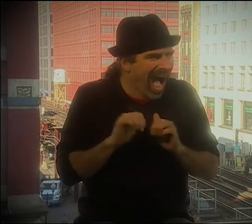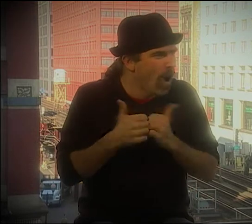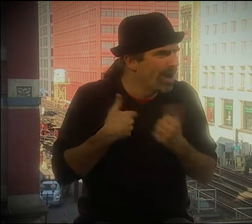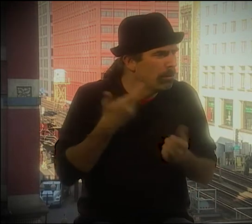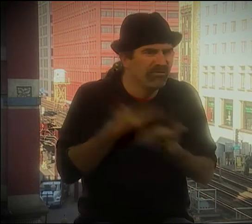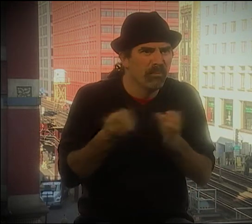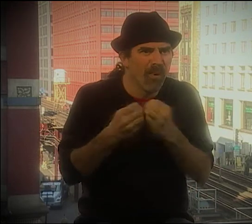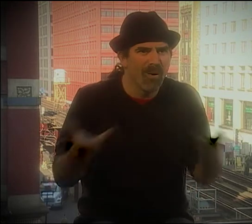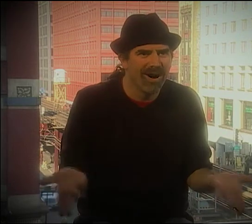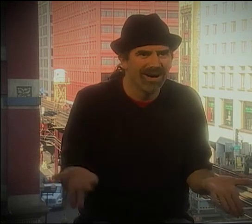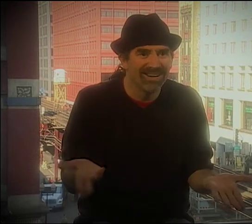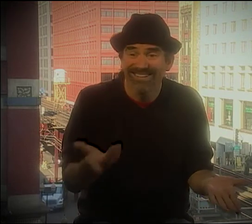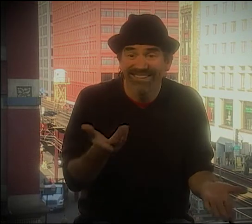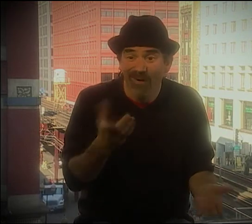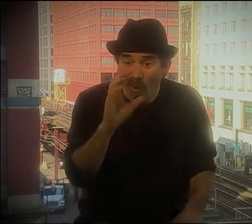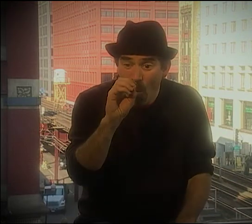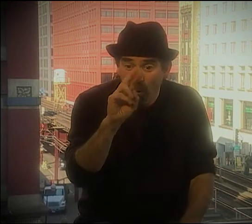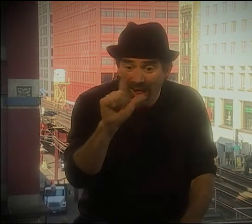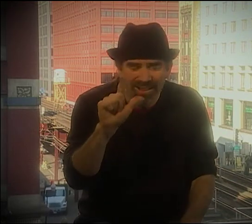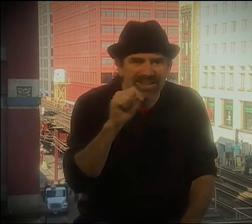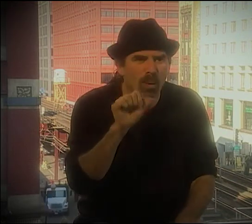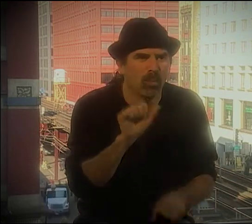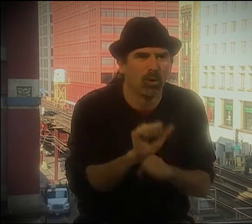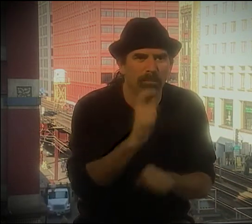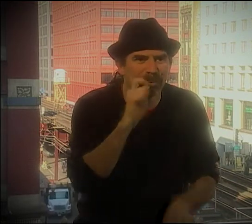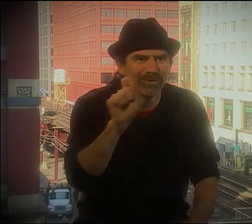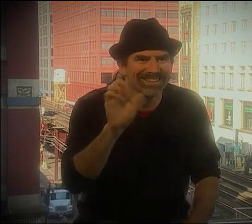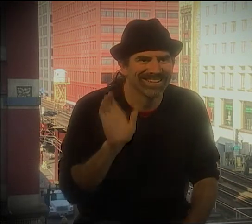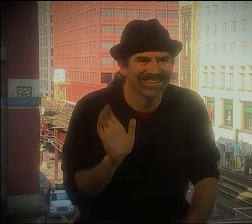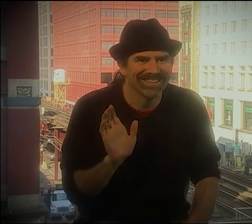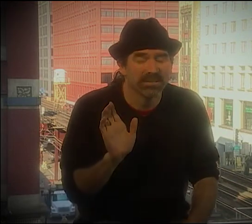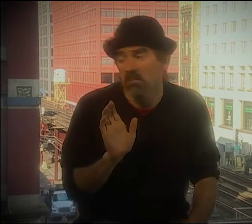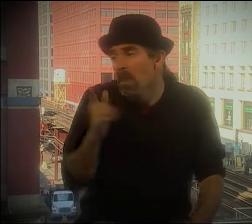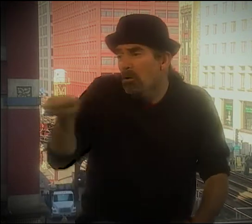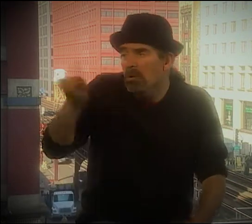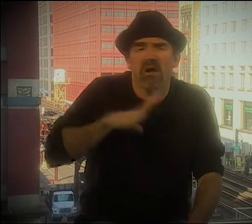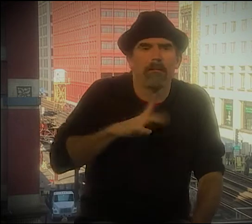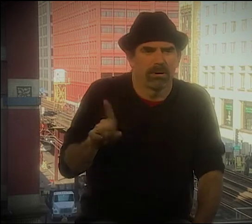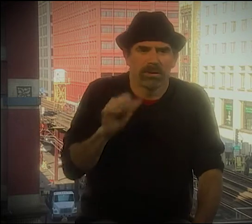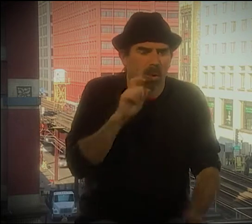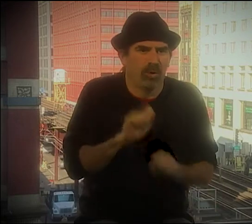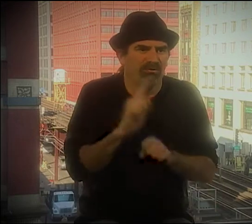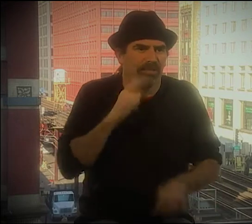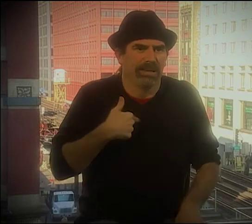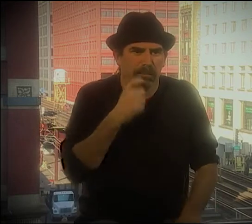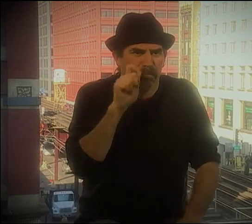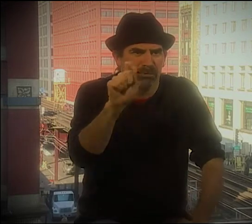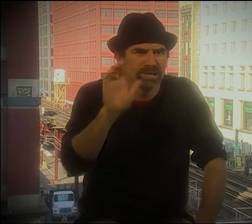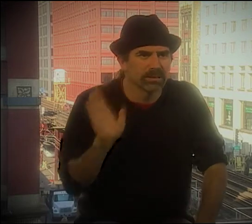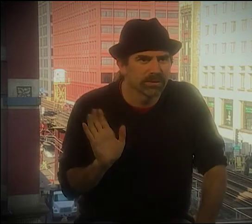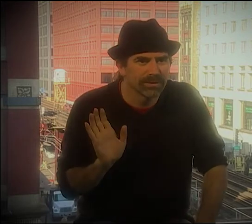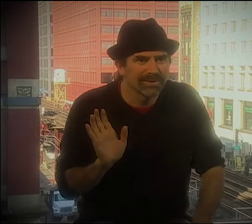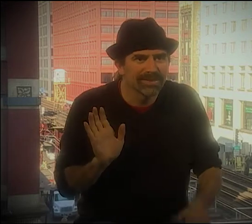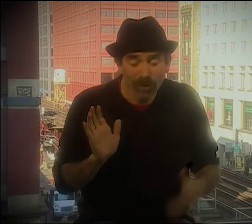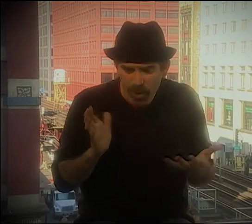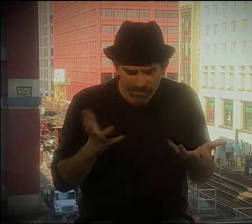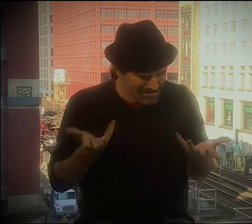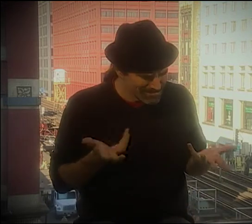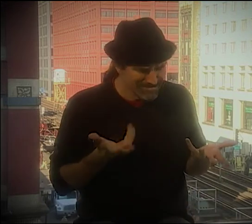"I AM THE PRODUCT OF THE ORALISM METHOD. PERIOD. "THIS IS WHAT YOU GET. HELLO! I AM YOUR ORAL SUCCESS STORY."